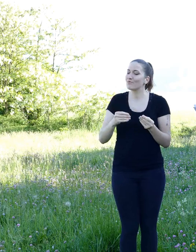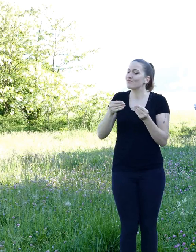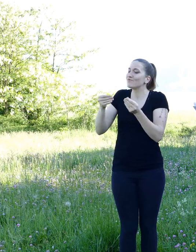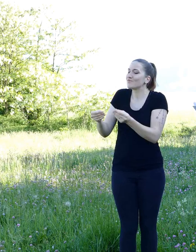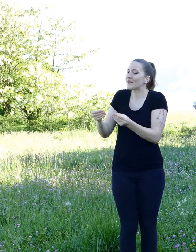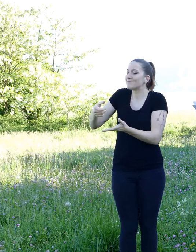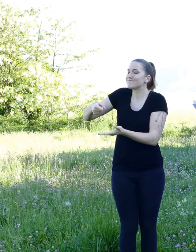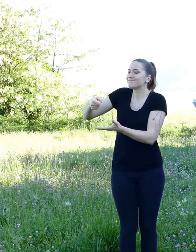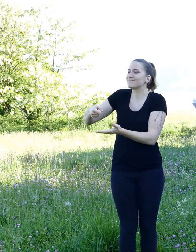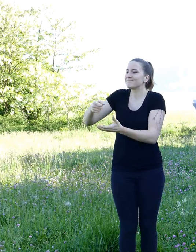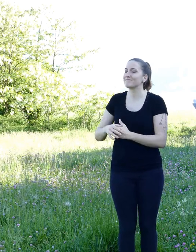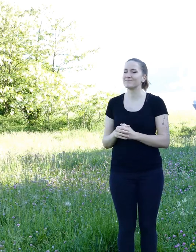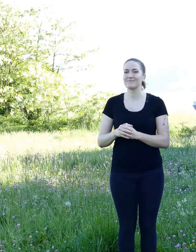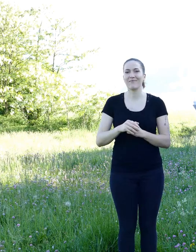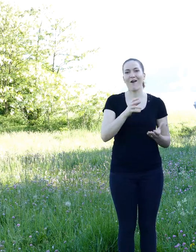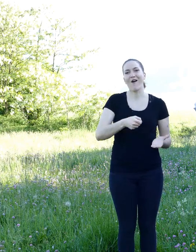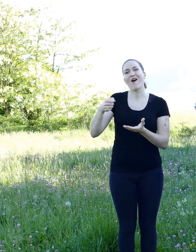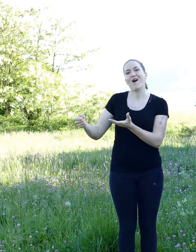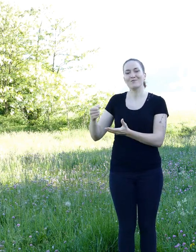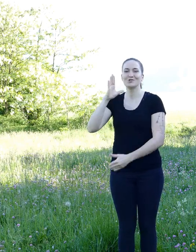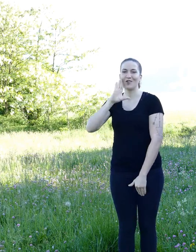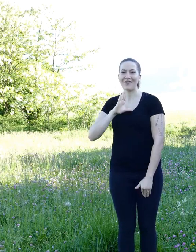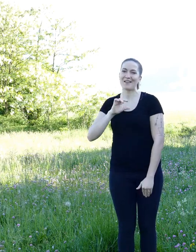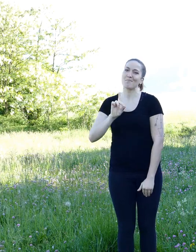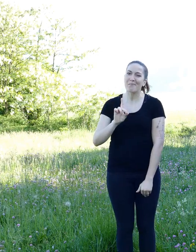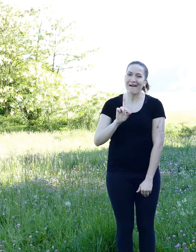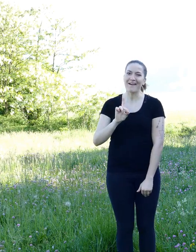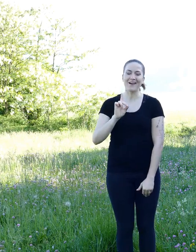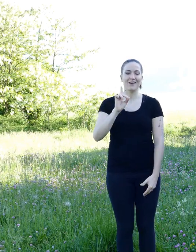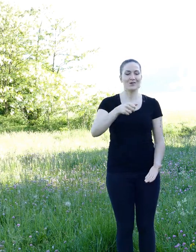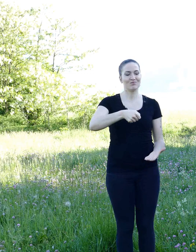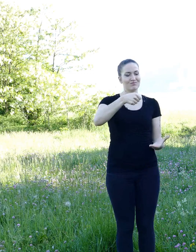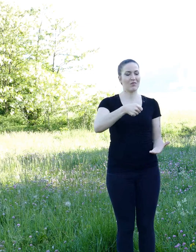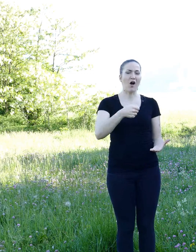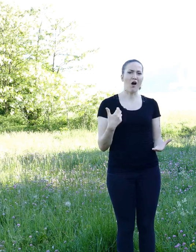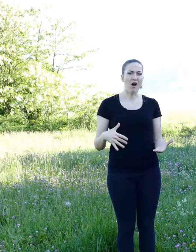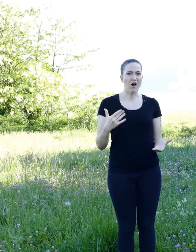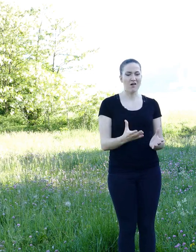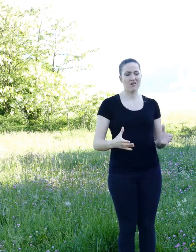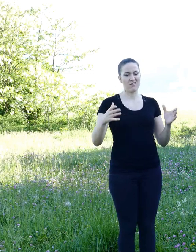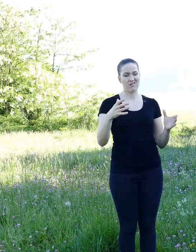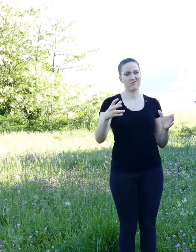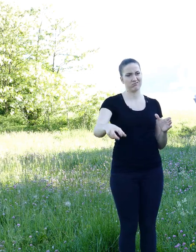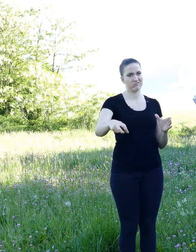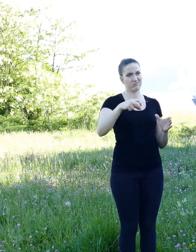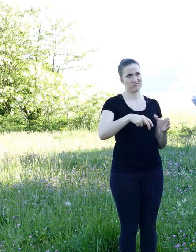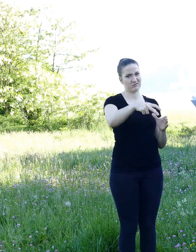Despite his honorable gesture, the squirrel was very upset that he had relieved himself of a basket of hazelnuts.